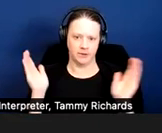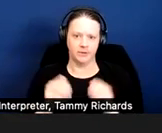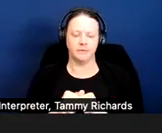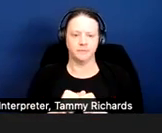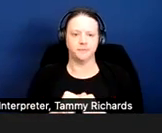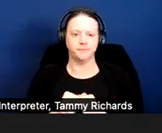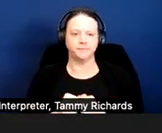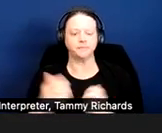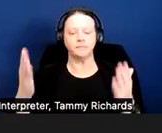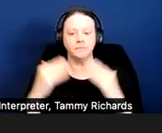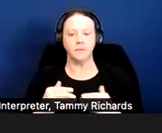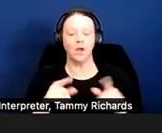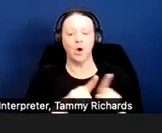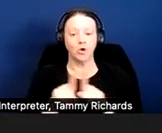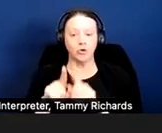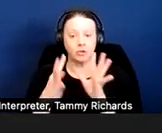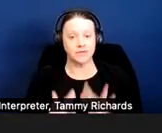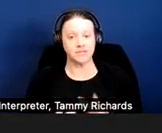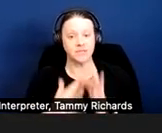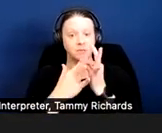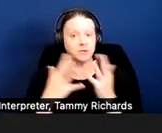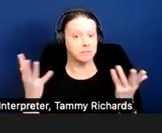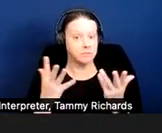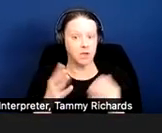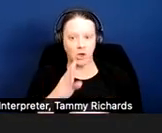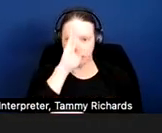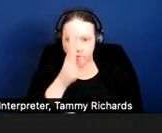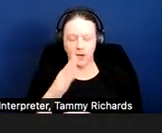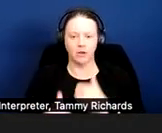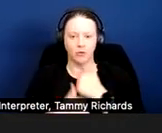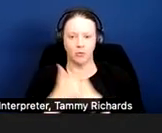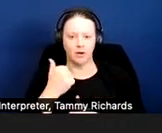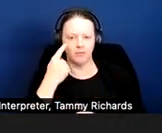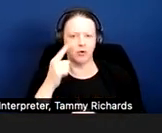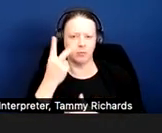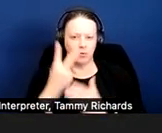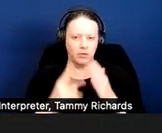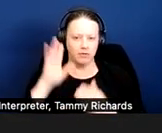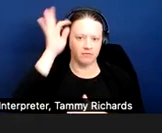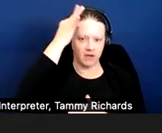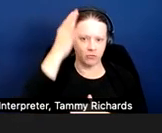There is a direct threat exception to both federal and state law.